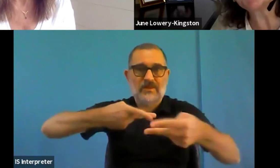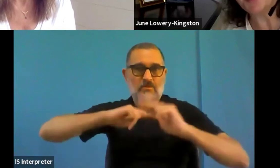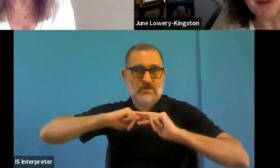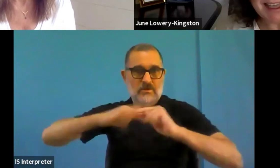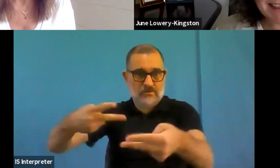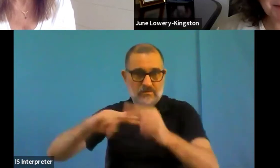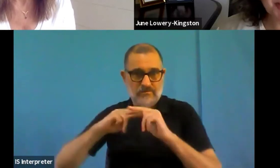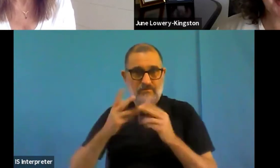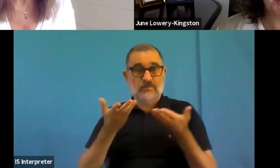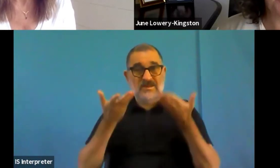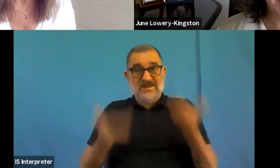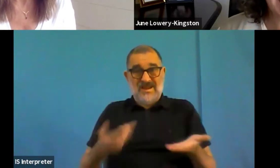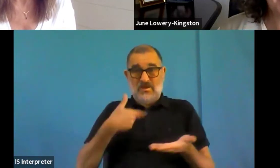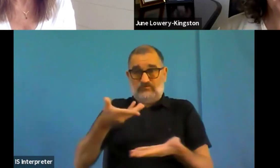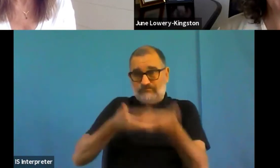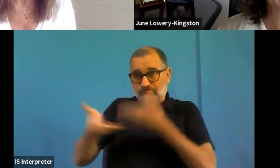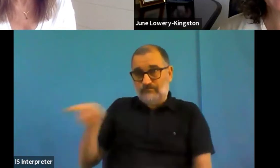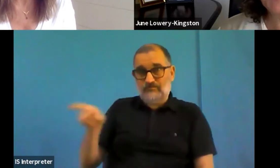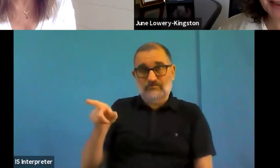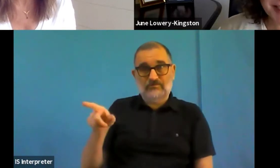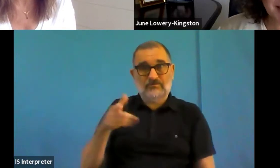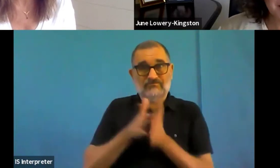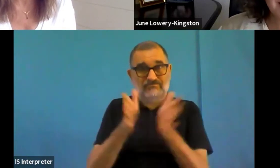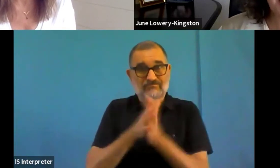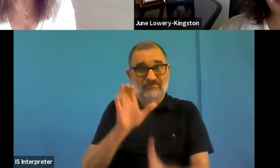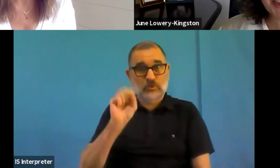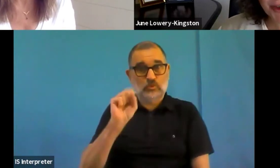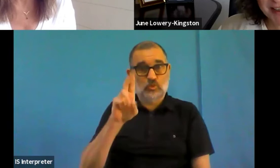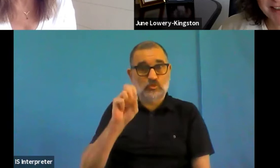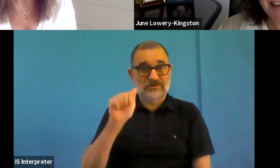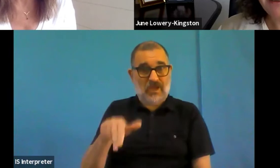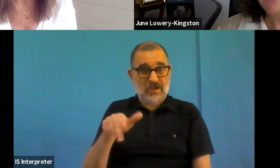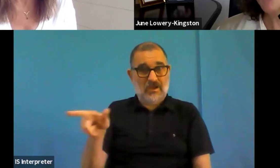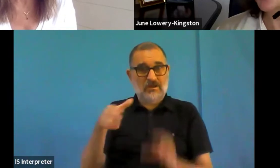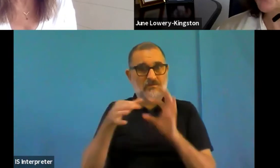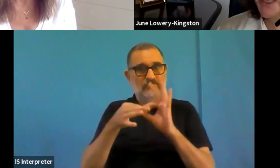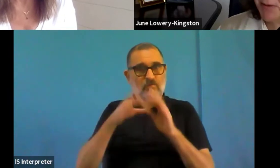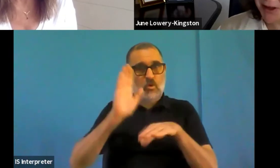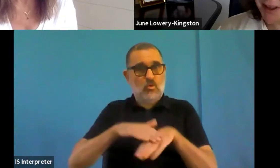but very pleased that we were showing already some very preliminary results. Now I stress, these are preliminary.